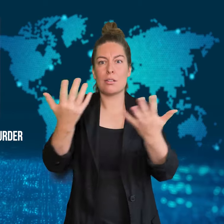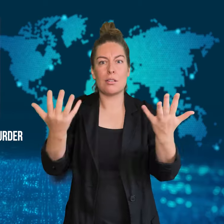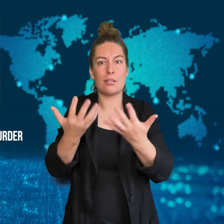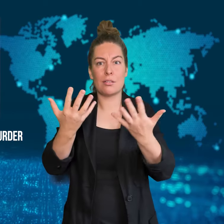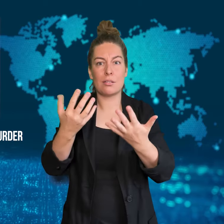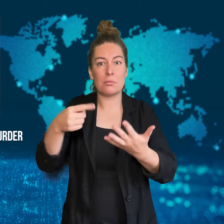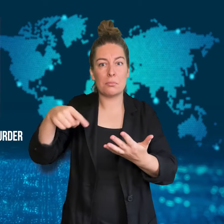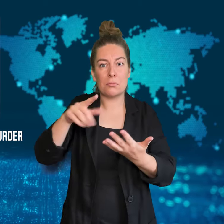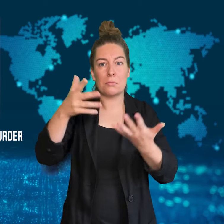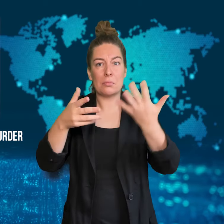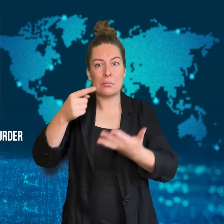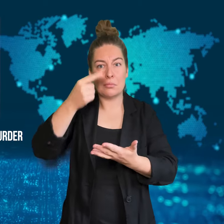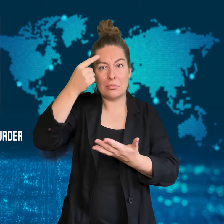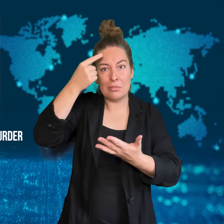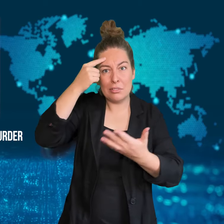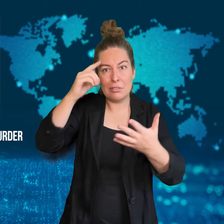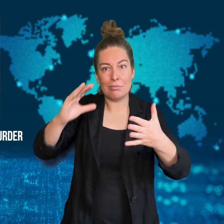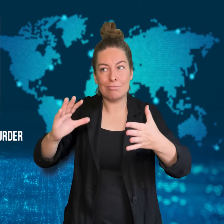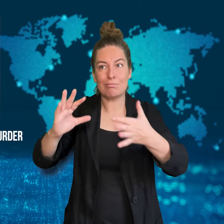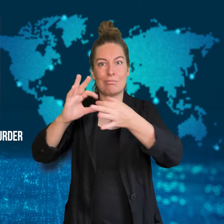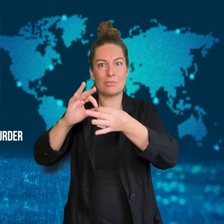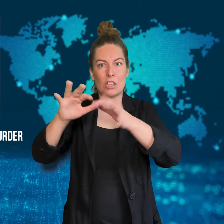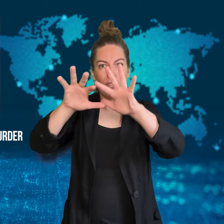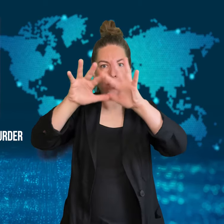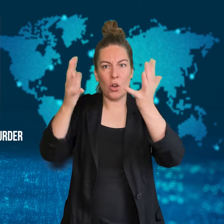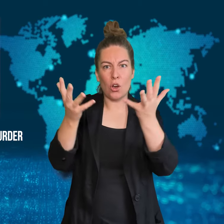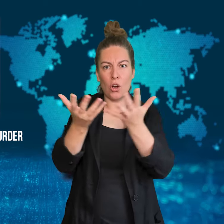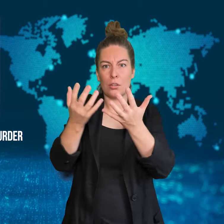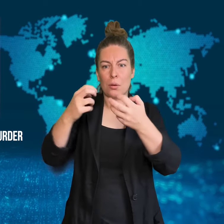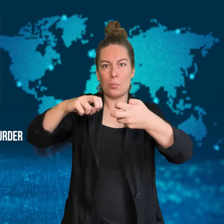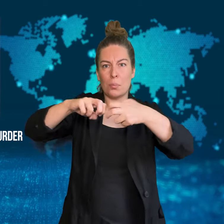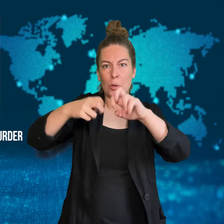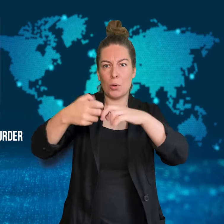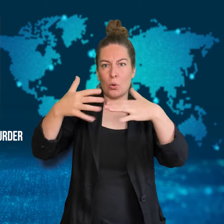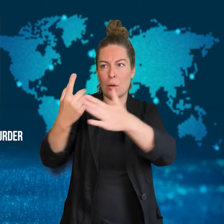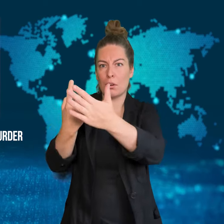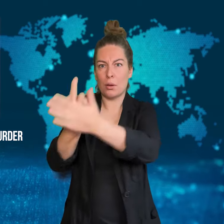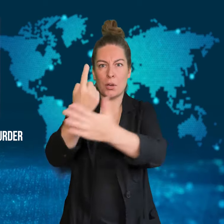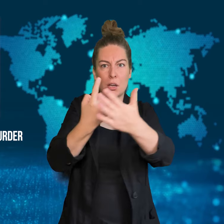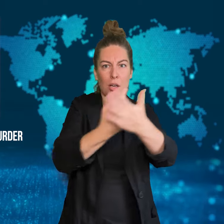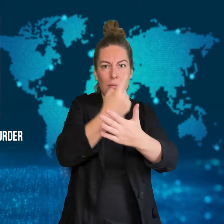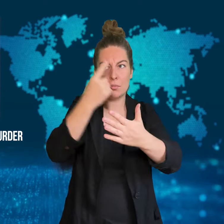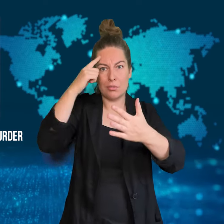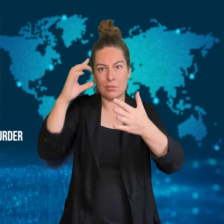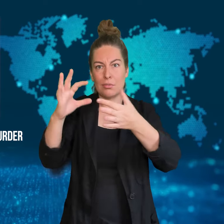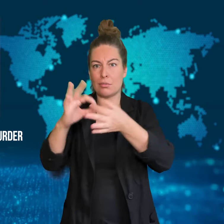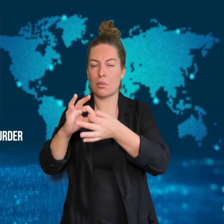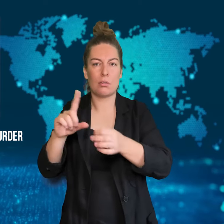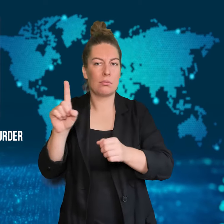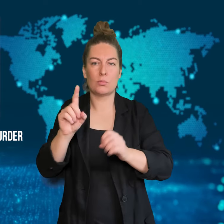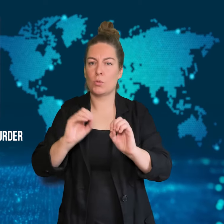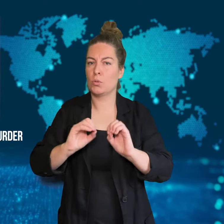The airline has released a statement that the incident was